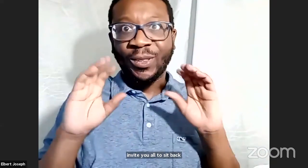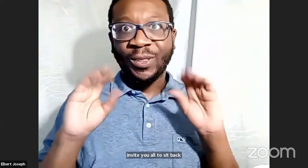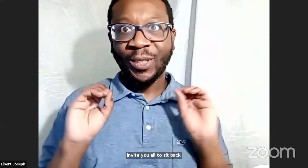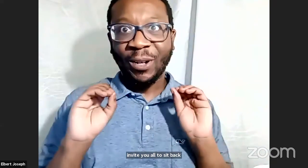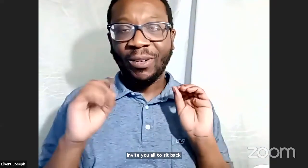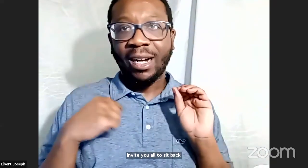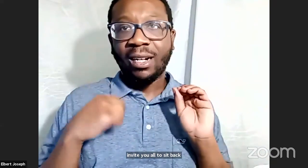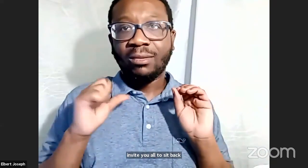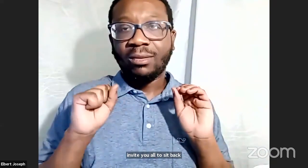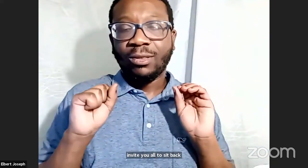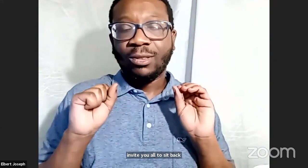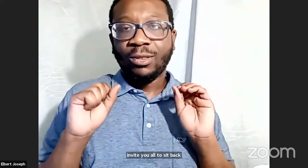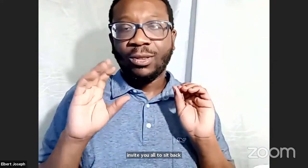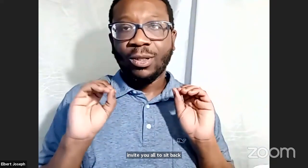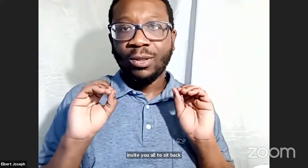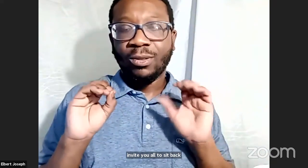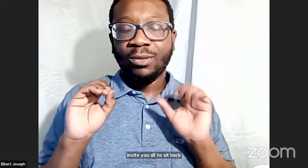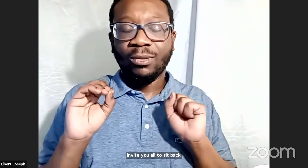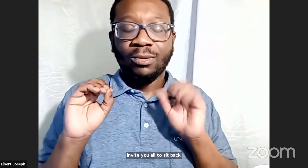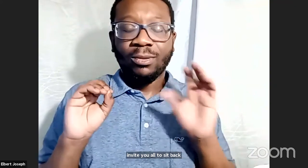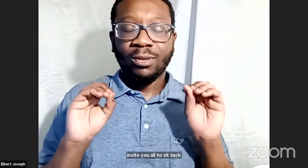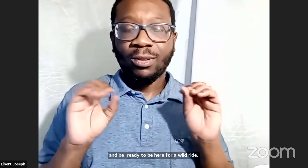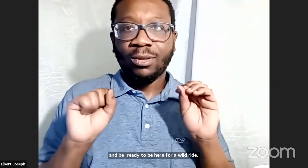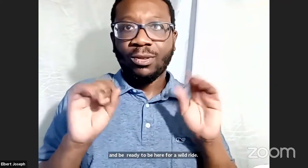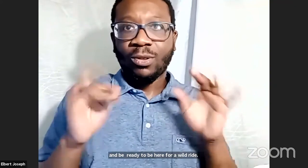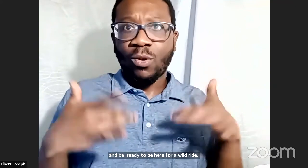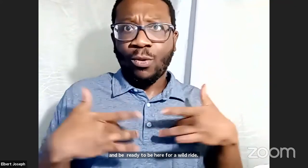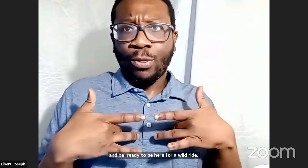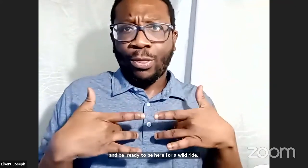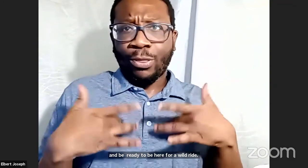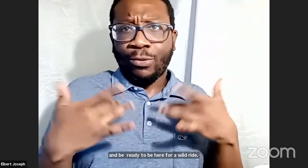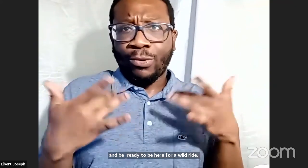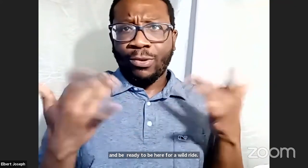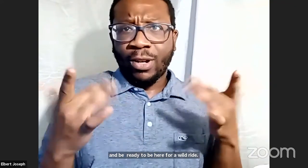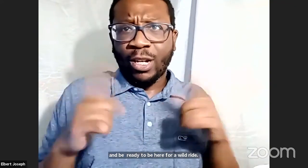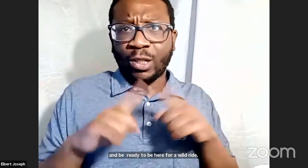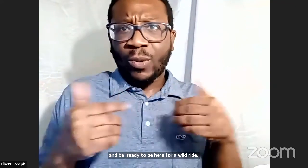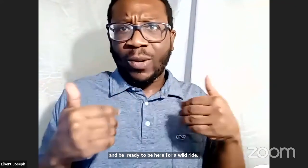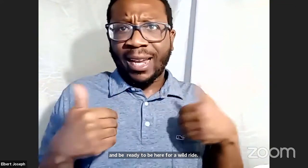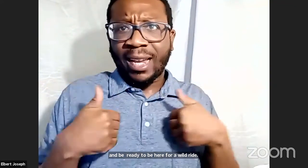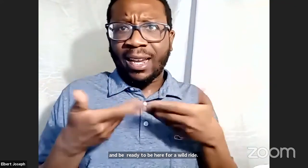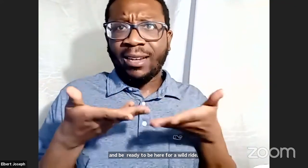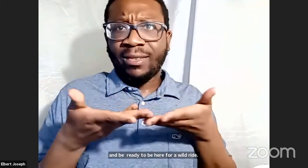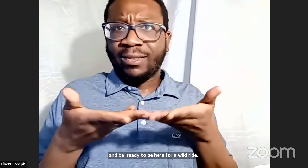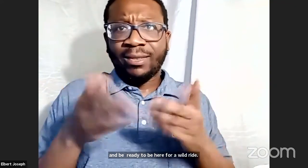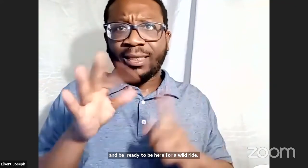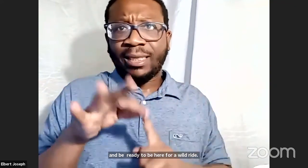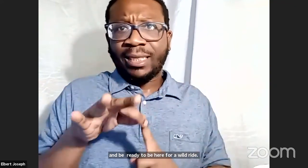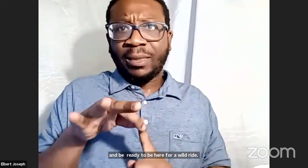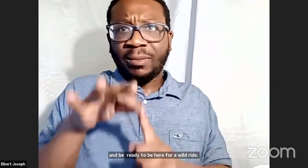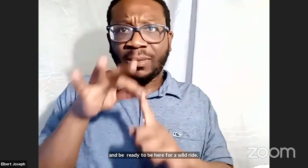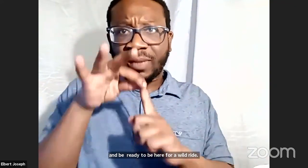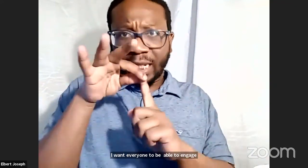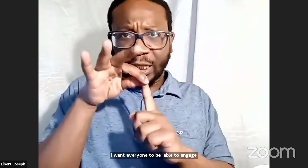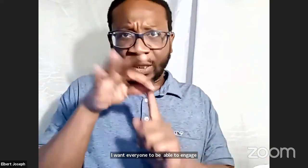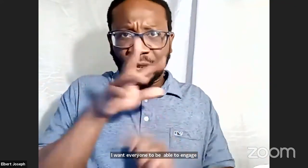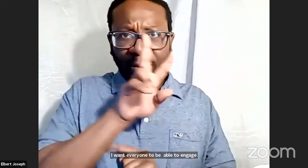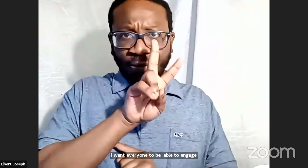I want everyone to be able to engage their souls and minds for tonight's event. We are thrilled to have